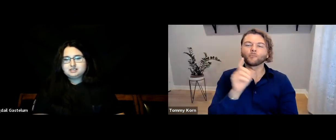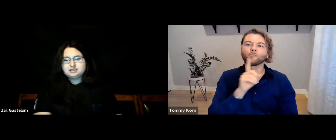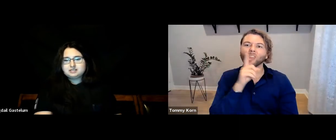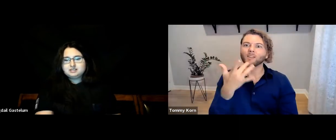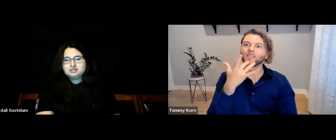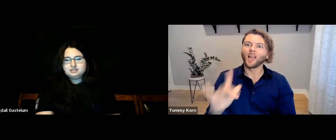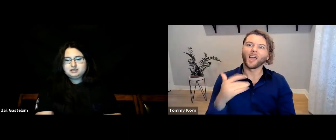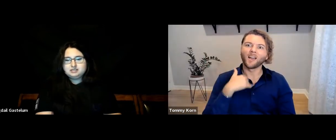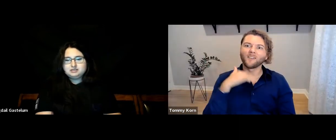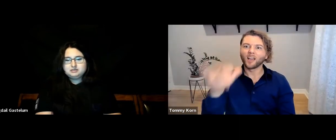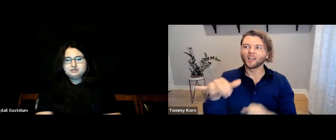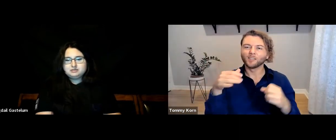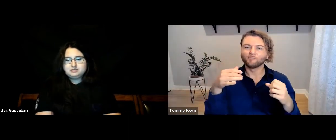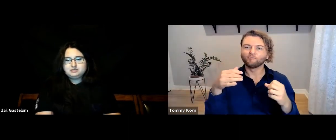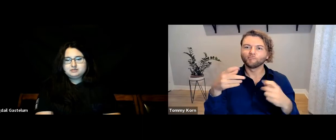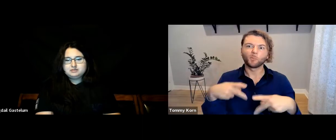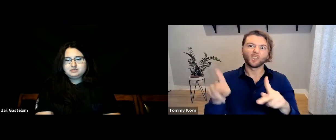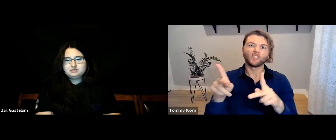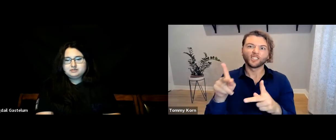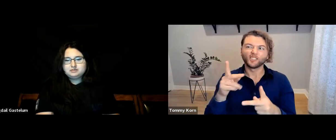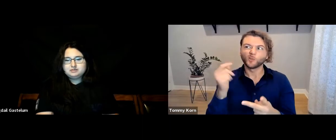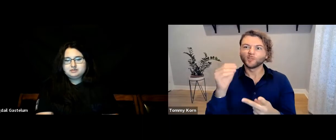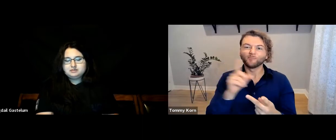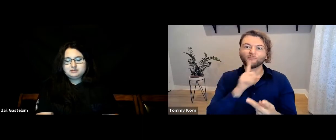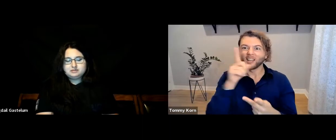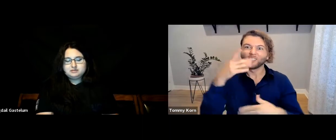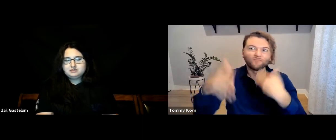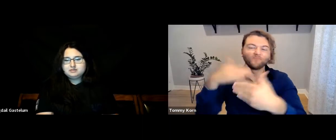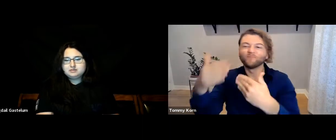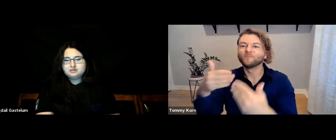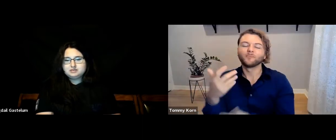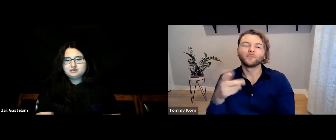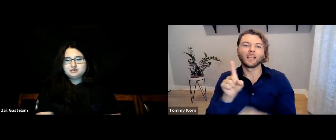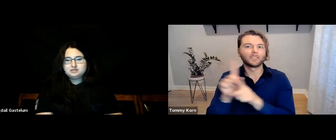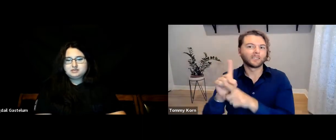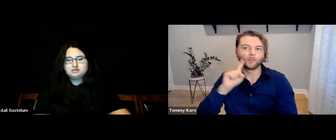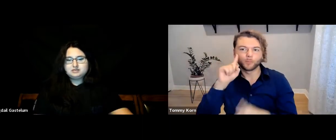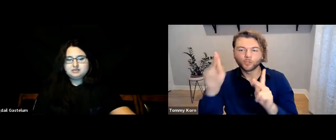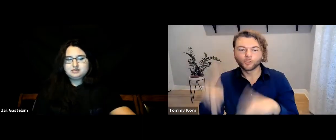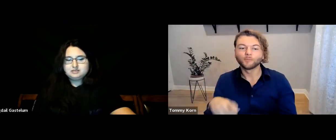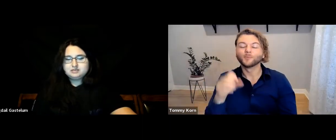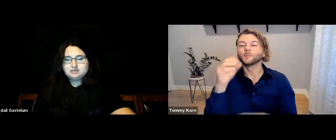I was so lucky to have those opportunities and meet other Deaf people.